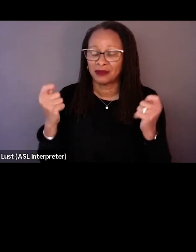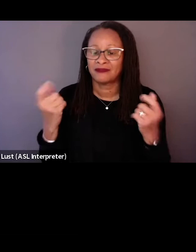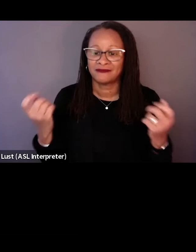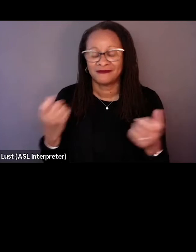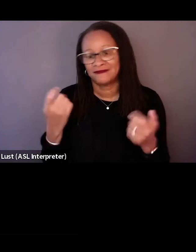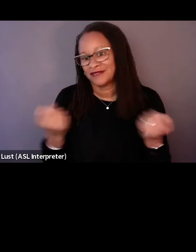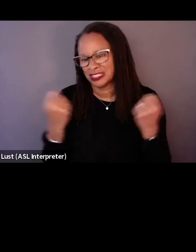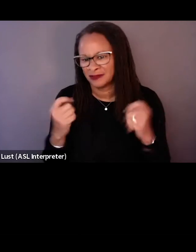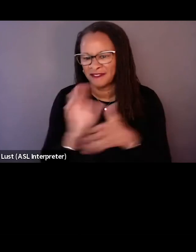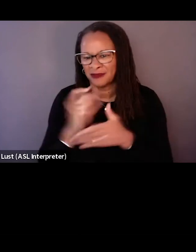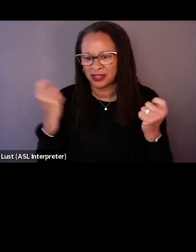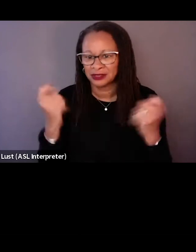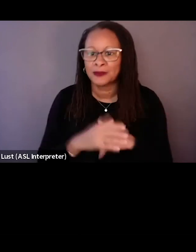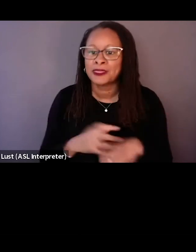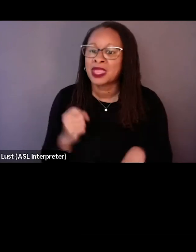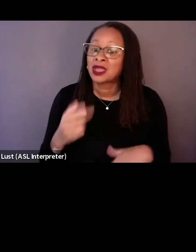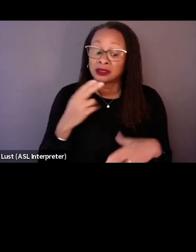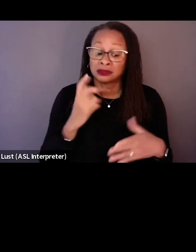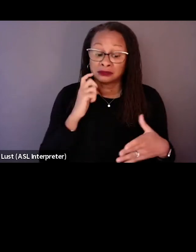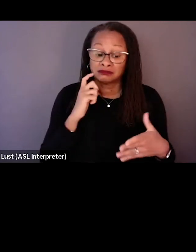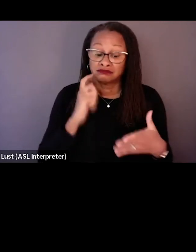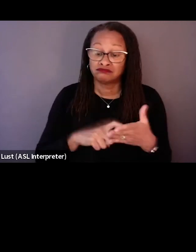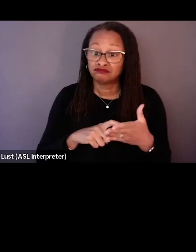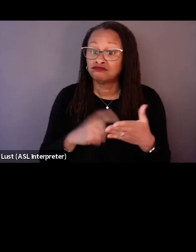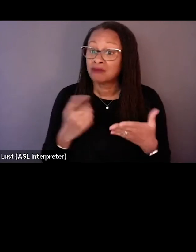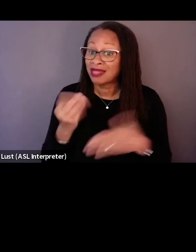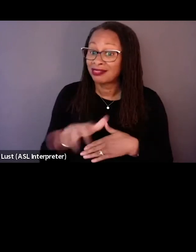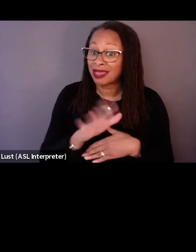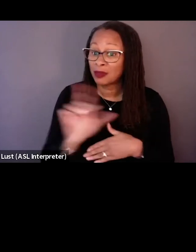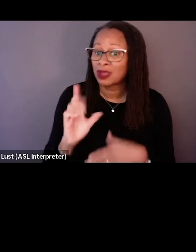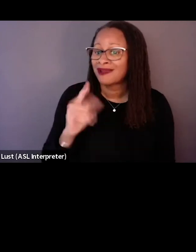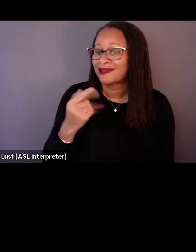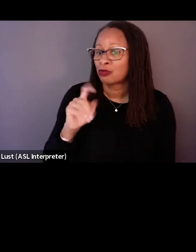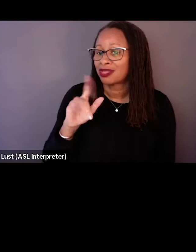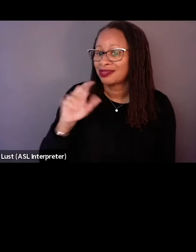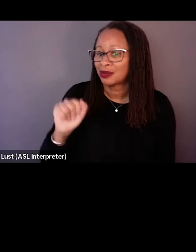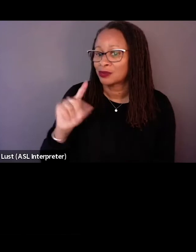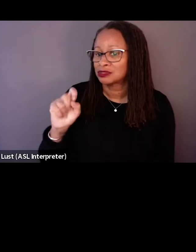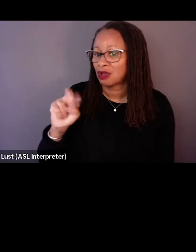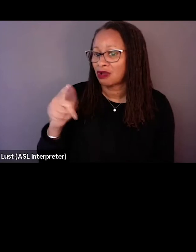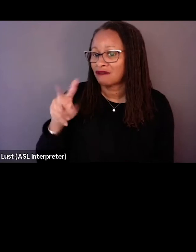I'd like to offer a brief land acknowledgement. We recognize the Gabrielino-Tongva as the past, present,